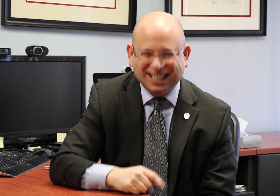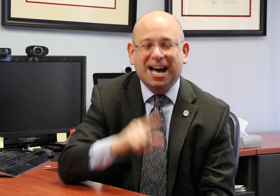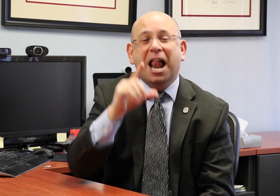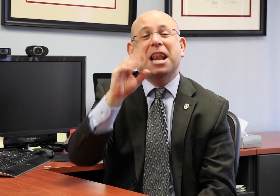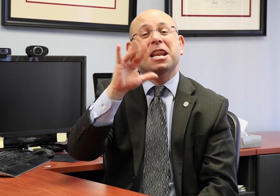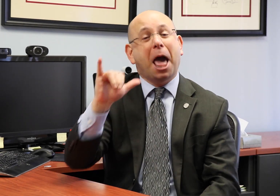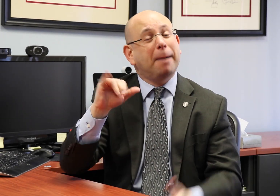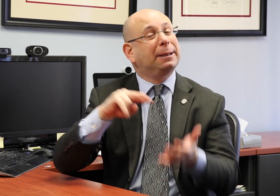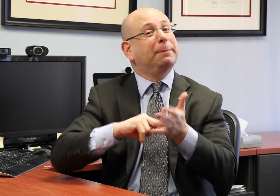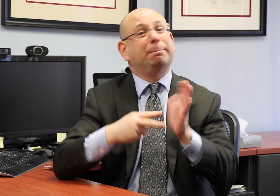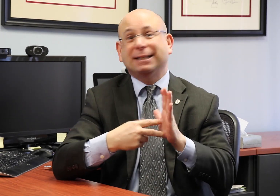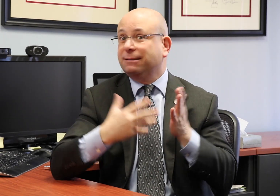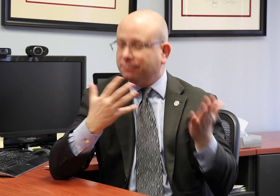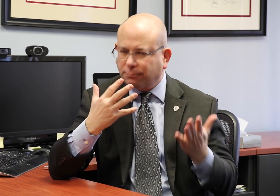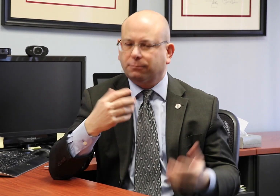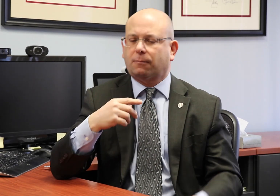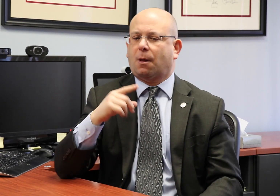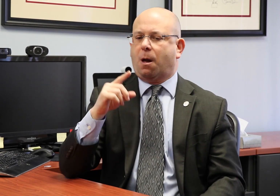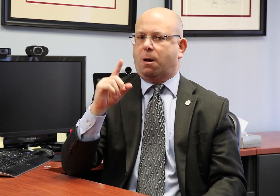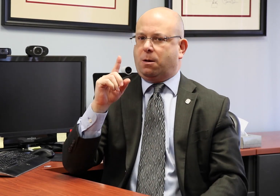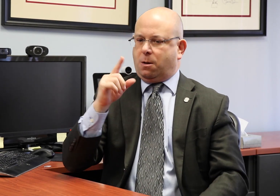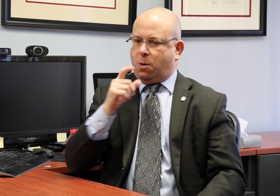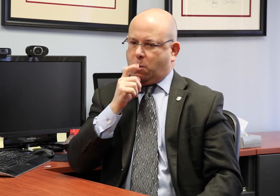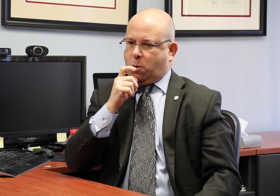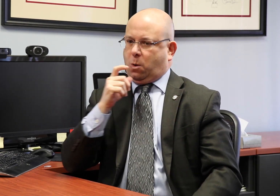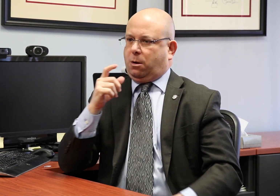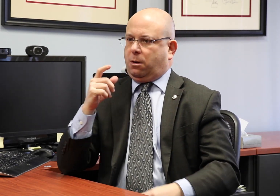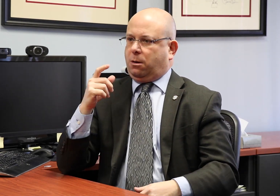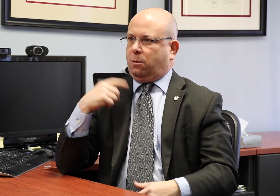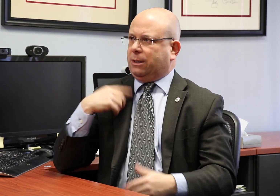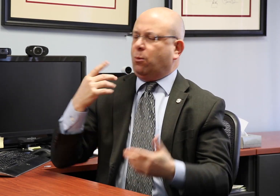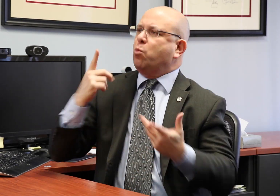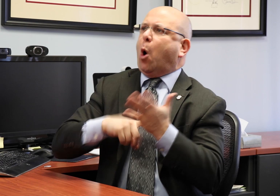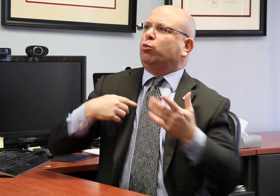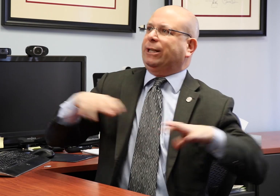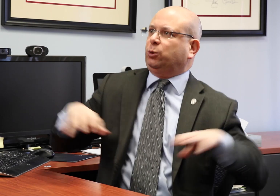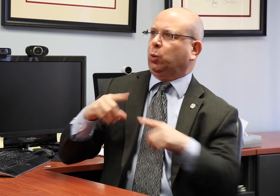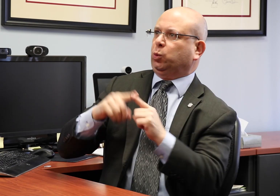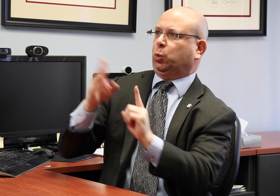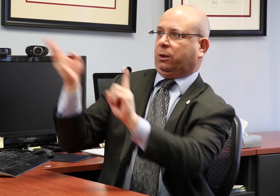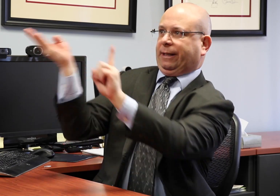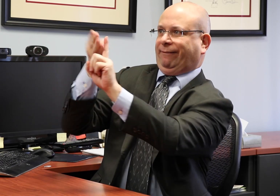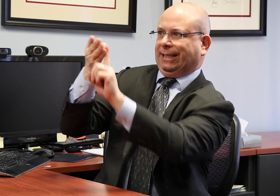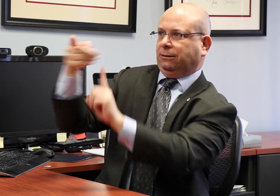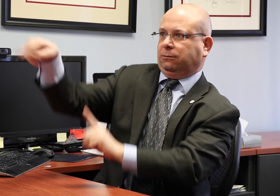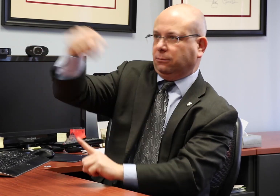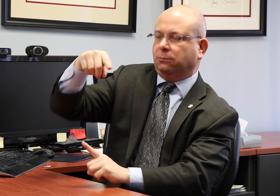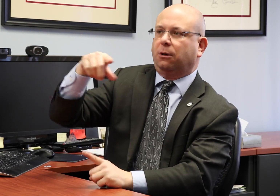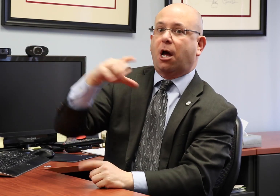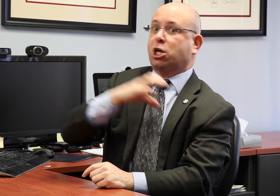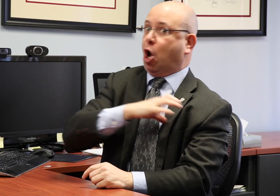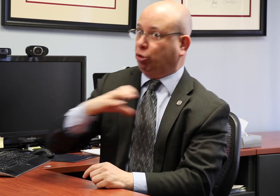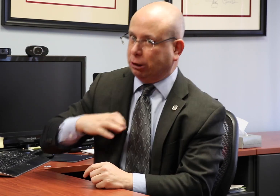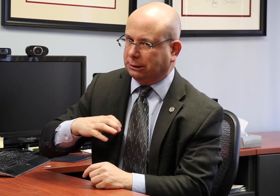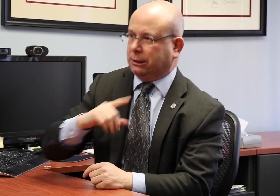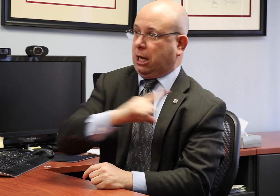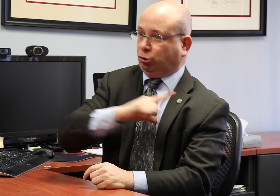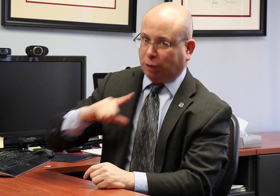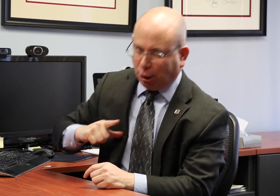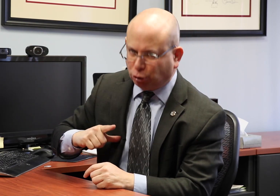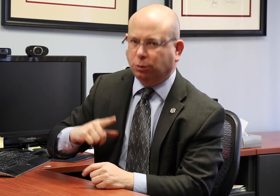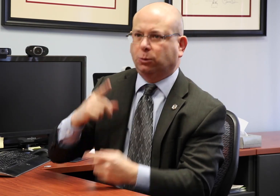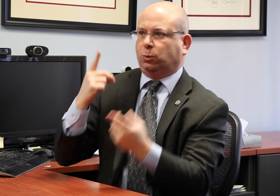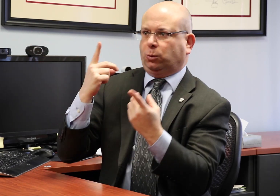Lobbying means to take actions to try to convince any legislators such as senators and representatives